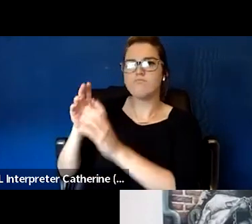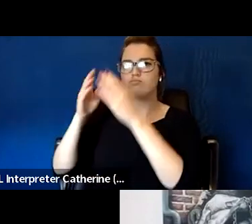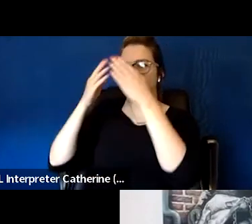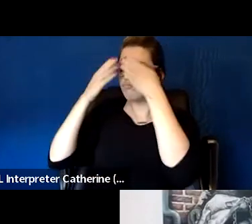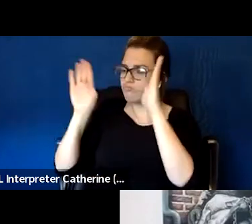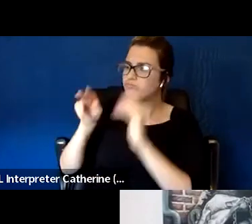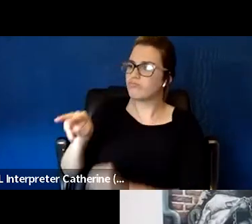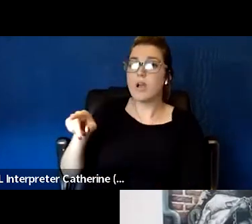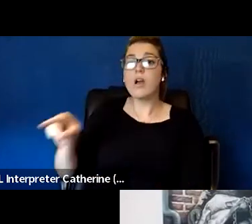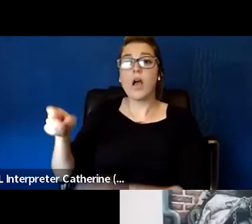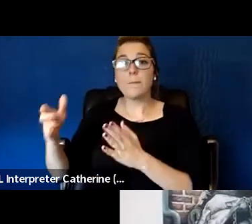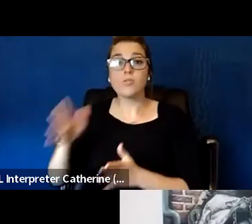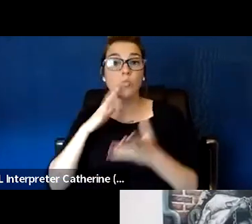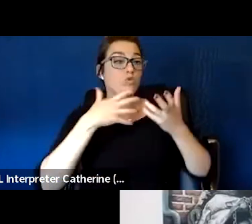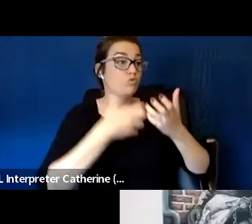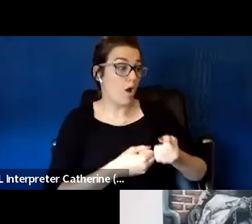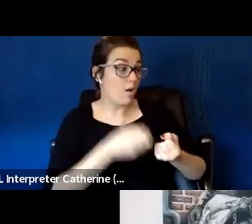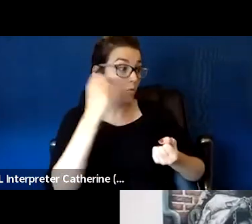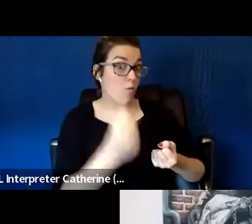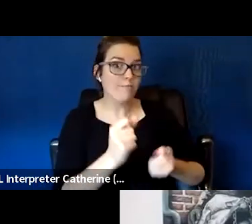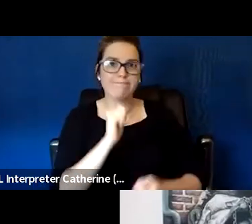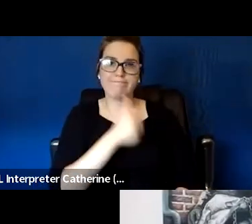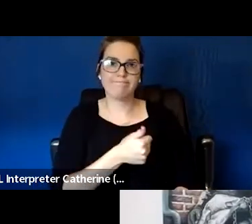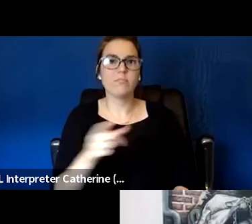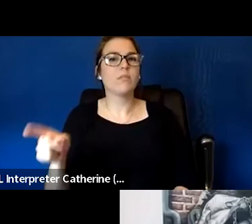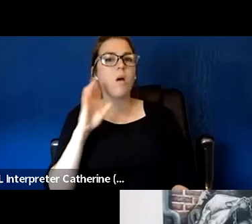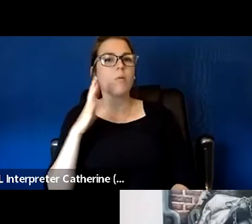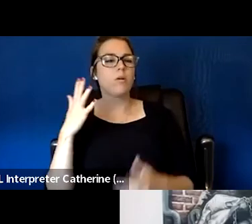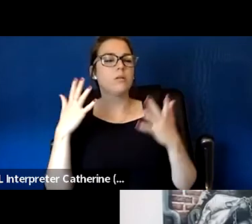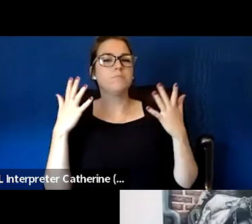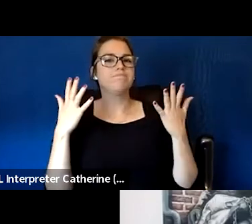to engage in services, to just stop the behaviors